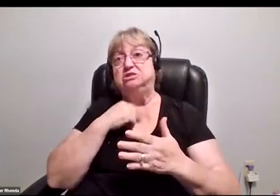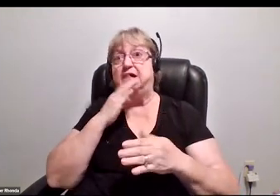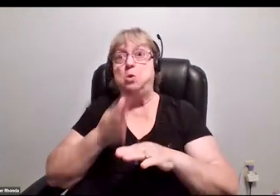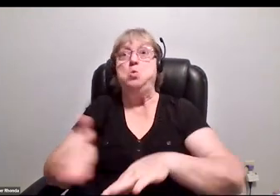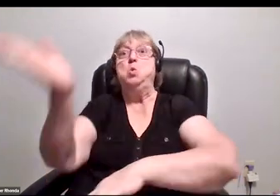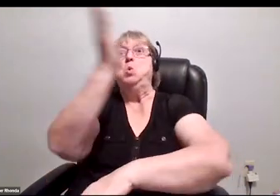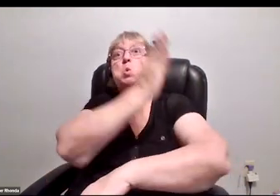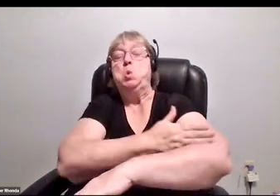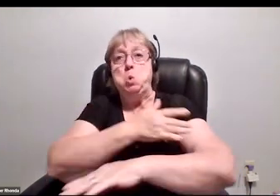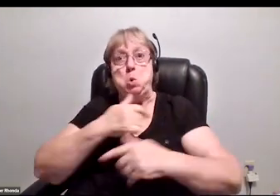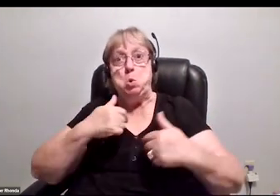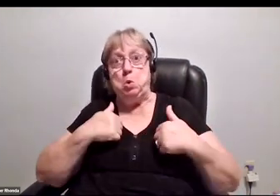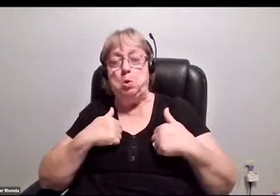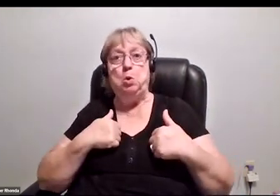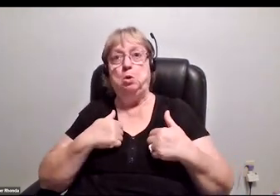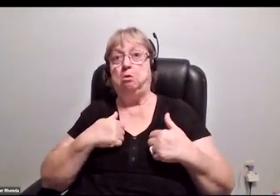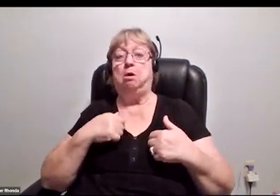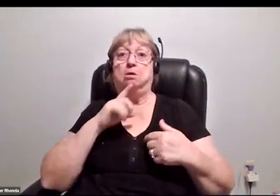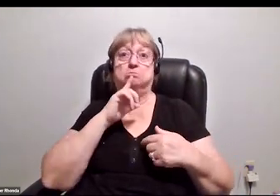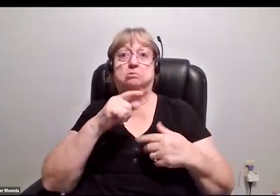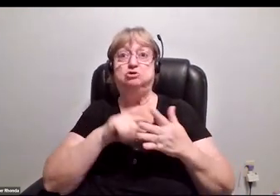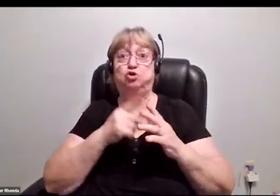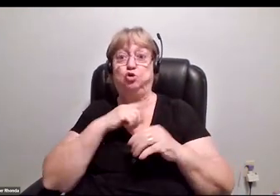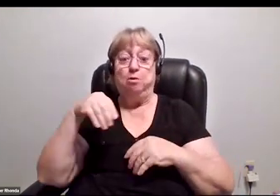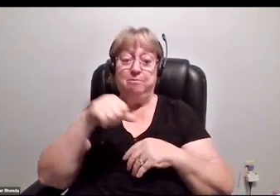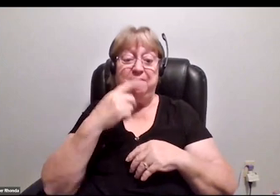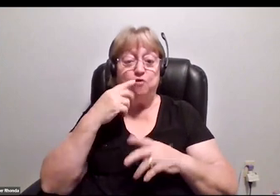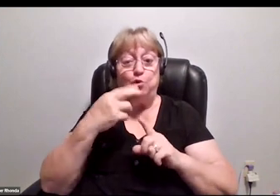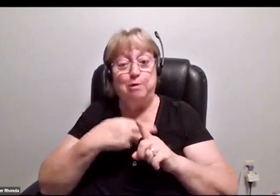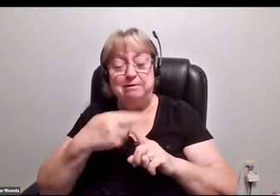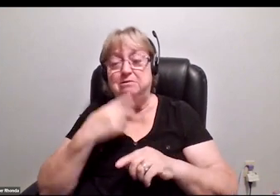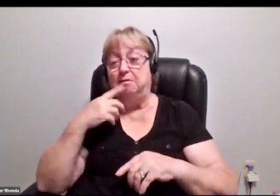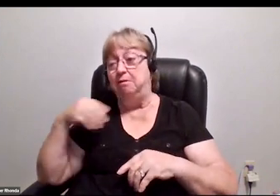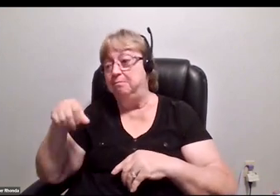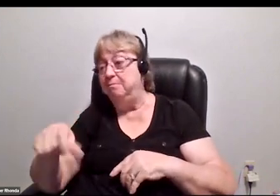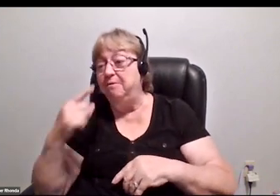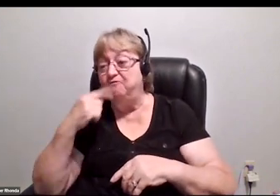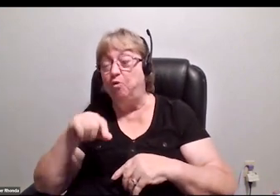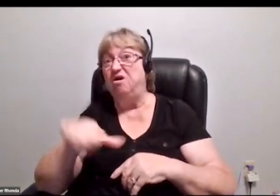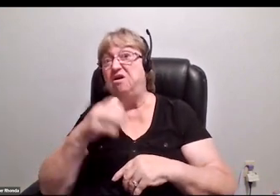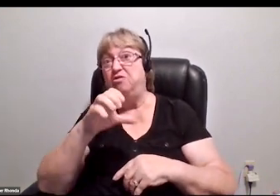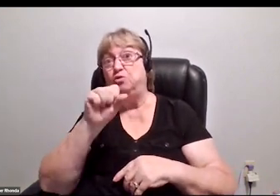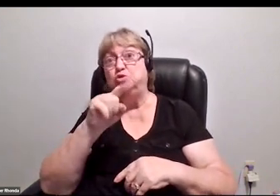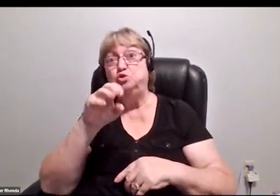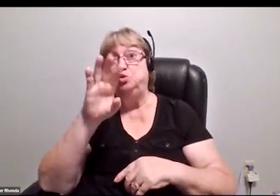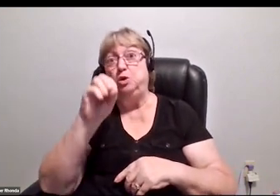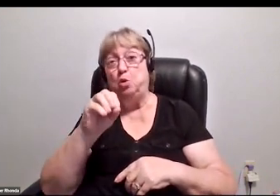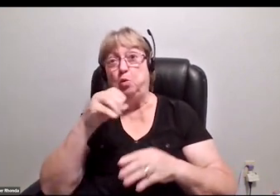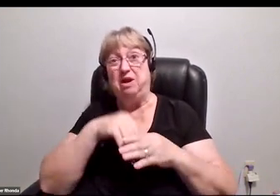I was able to really start paying rent and then paying for another studio here in Manhattan, which is one of the most expensive cities